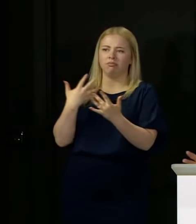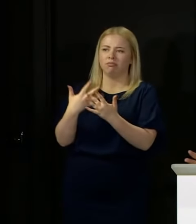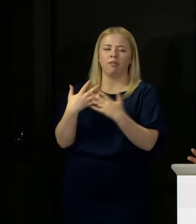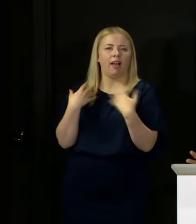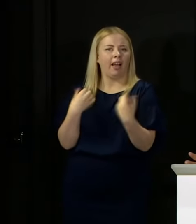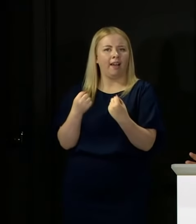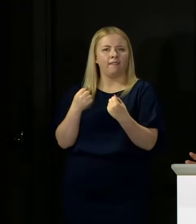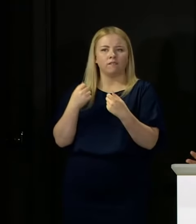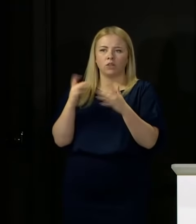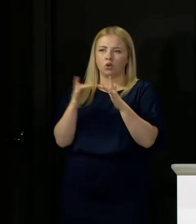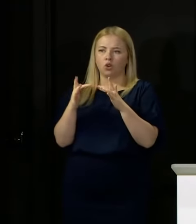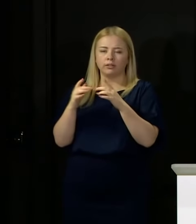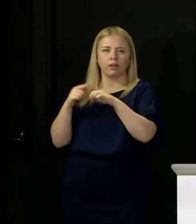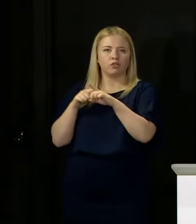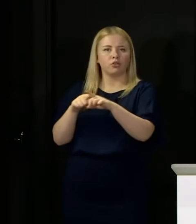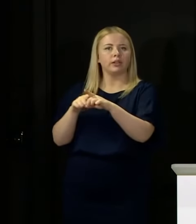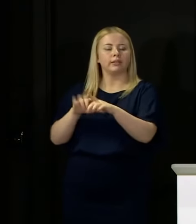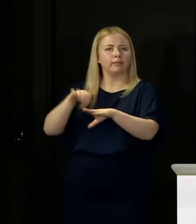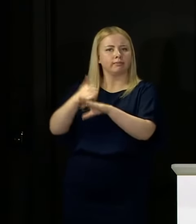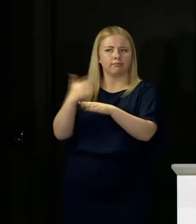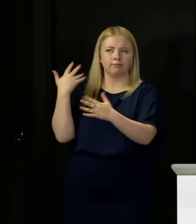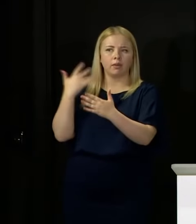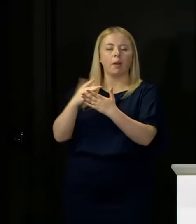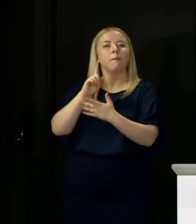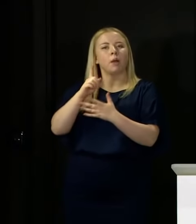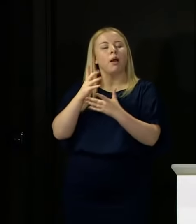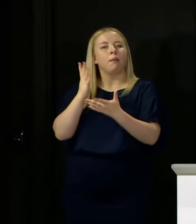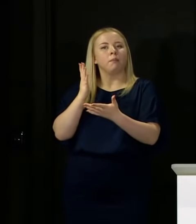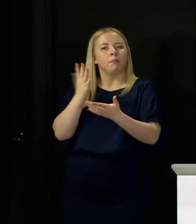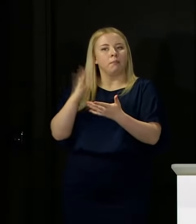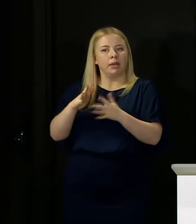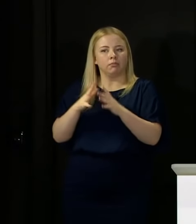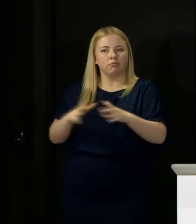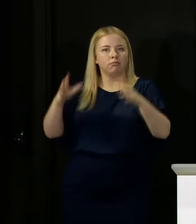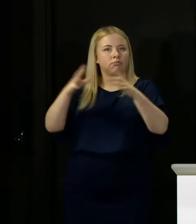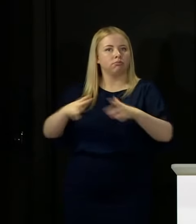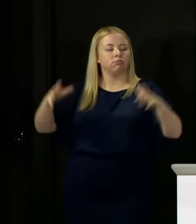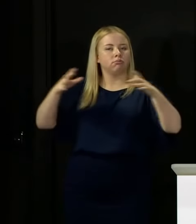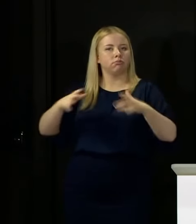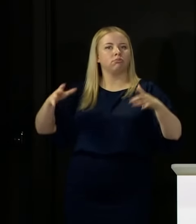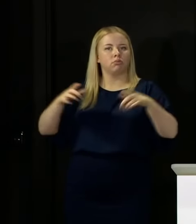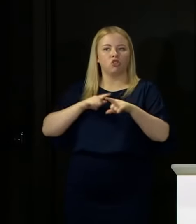it is a system that has scaled up significantly to meet the scale of the challenge COVID presents.